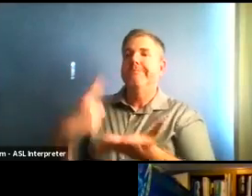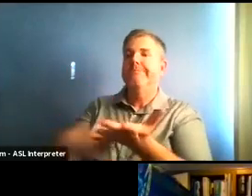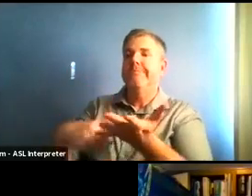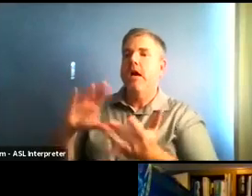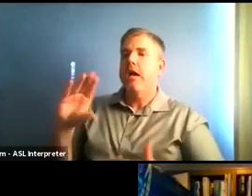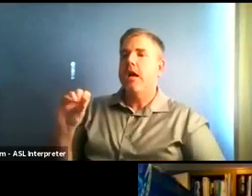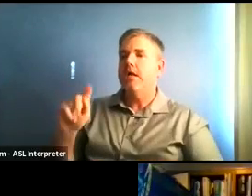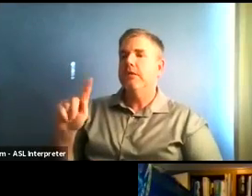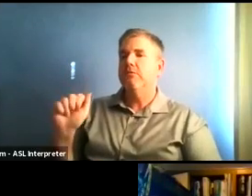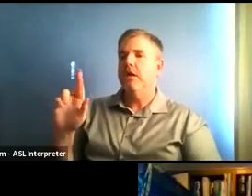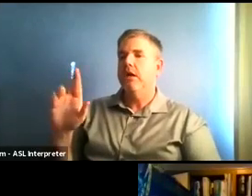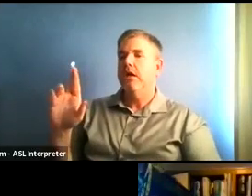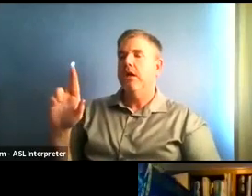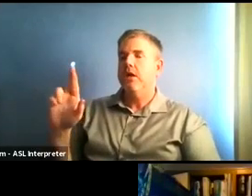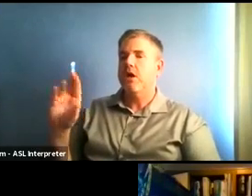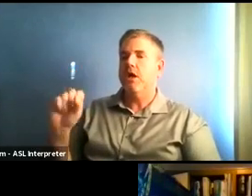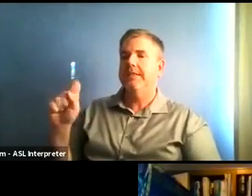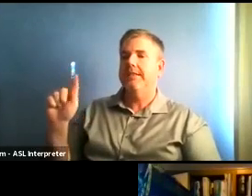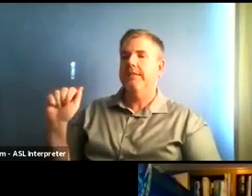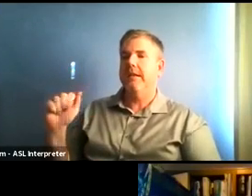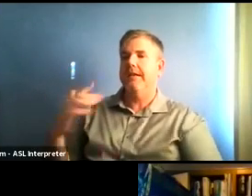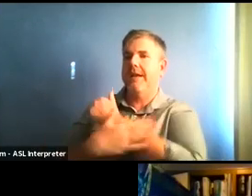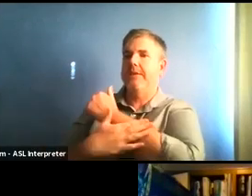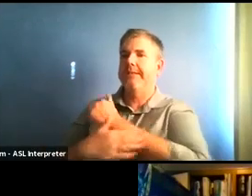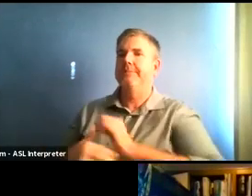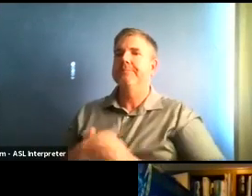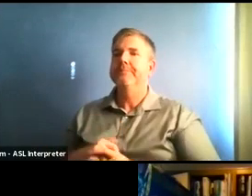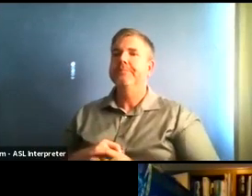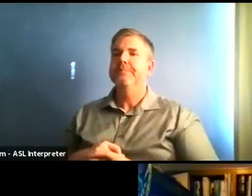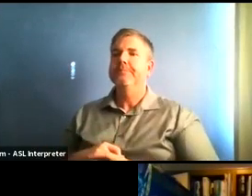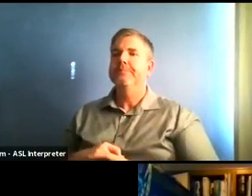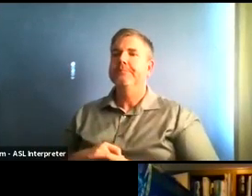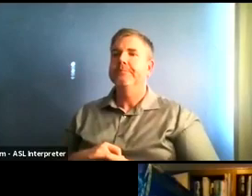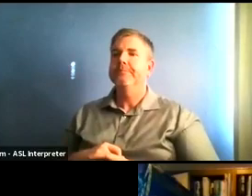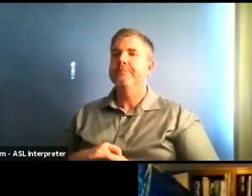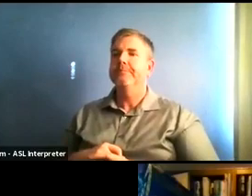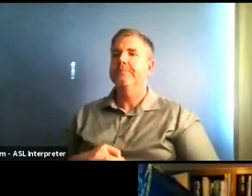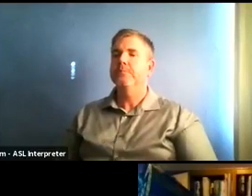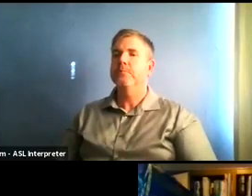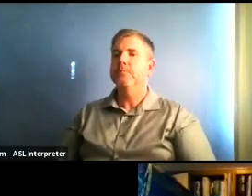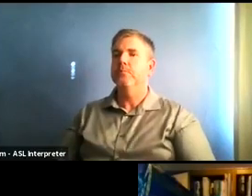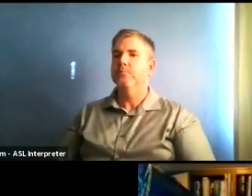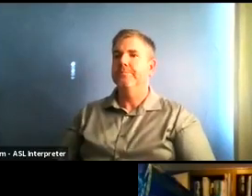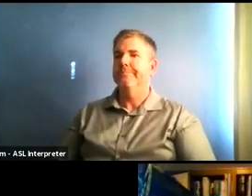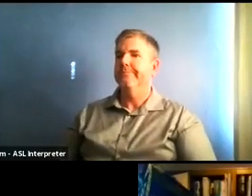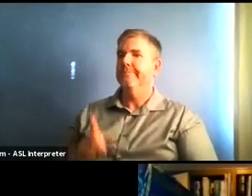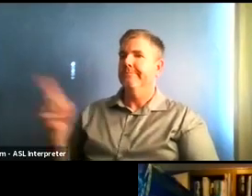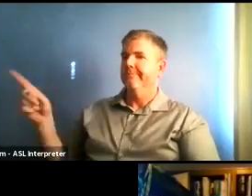The ligate below the metrics for the red red tier.